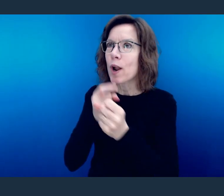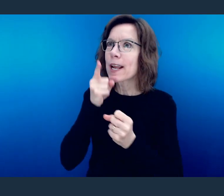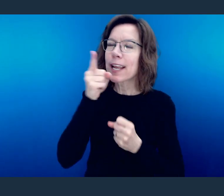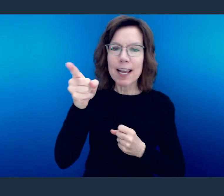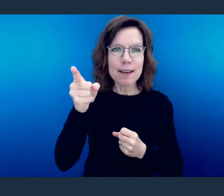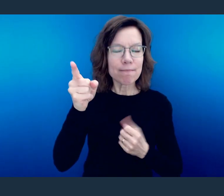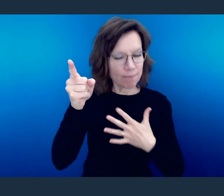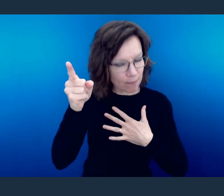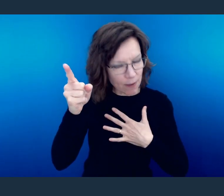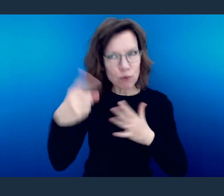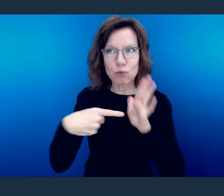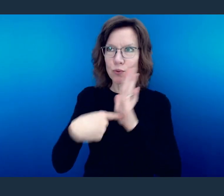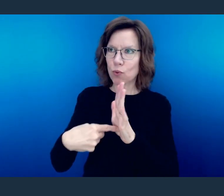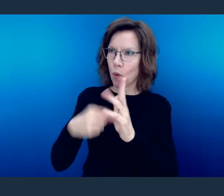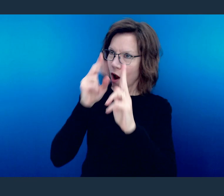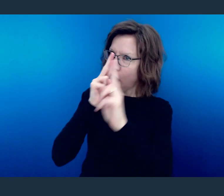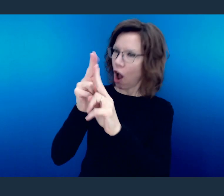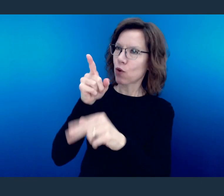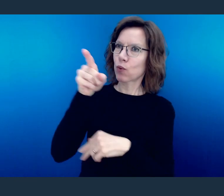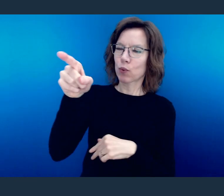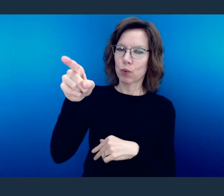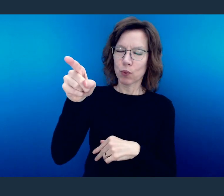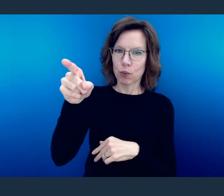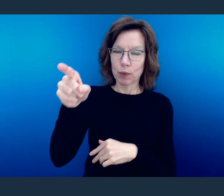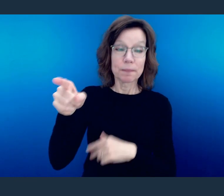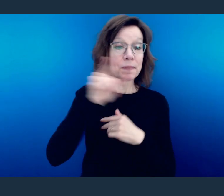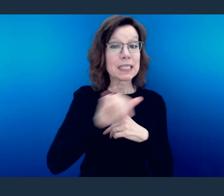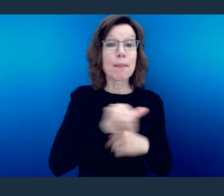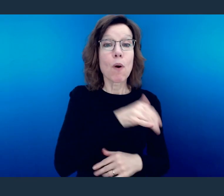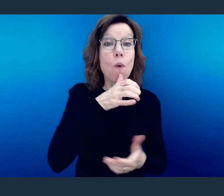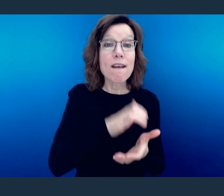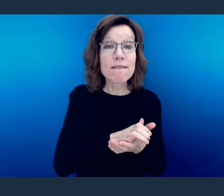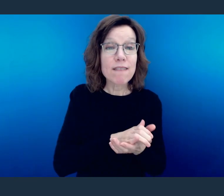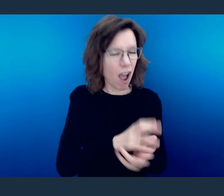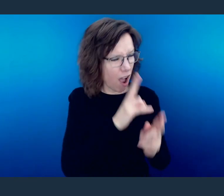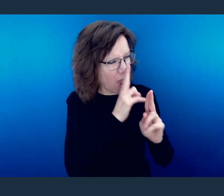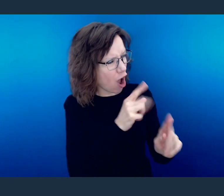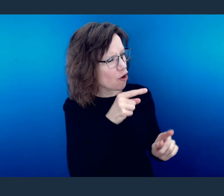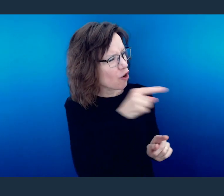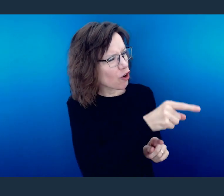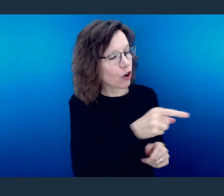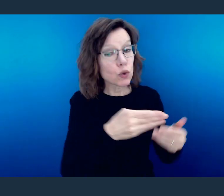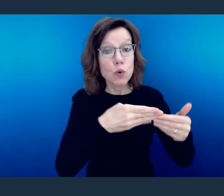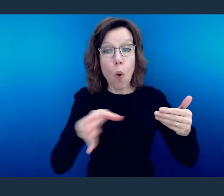him. It was a way for me to show honor. I show honor to my wife. I open the door.